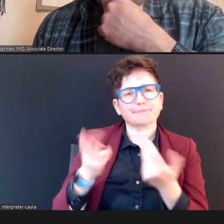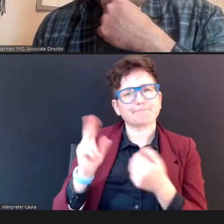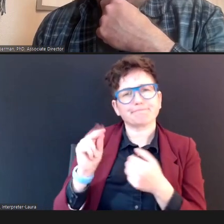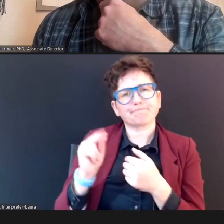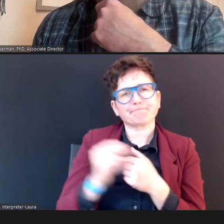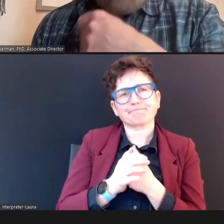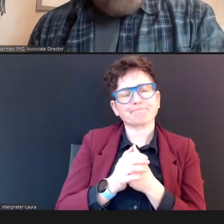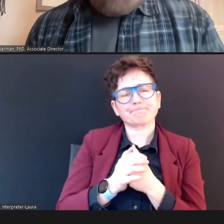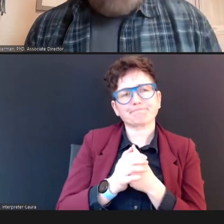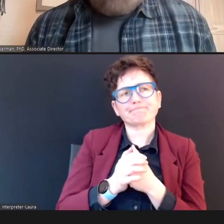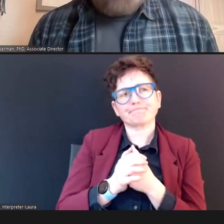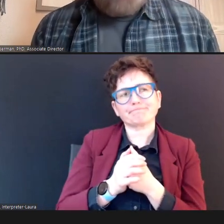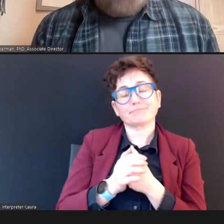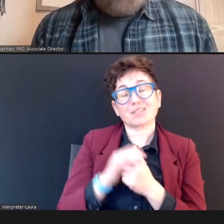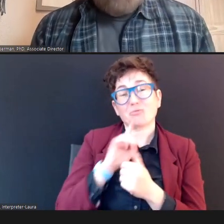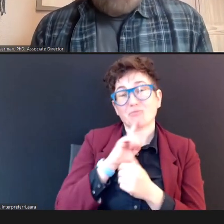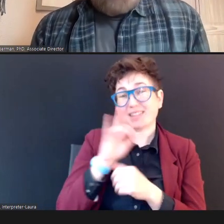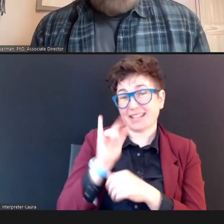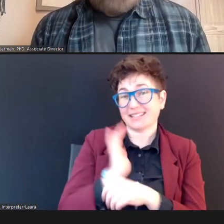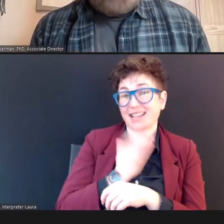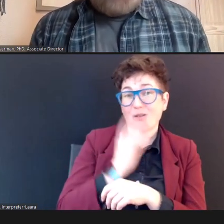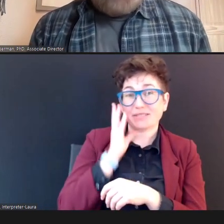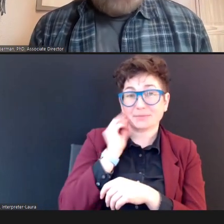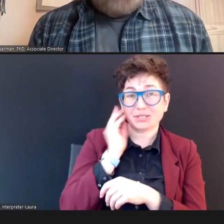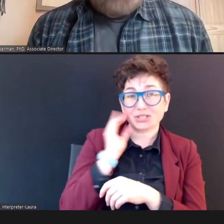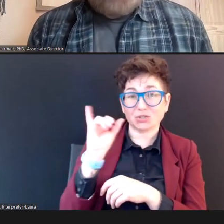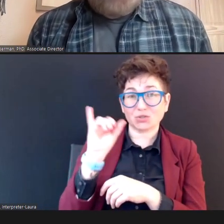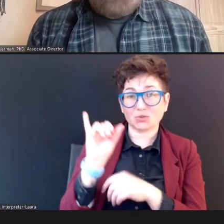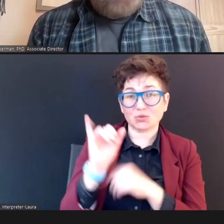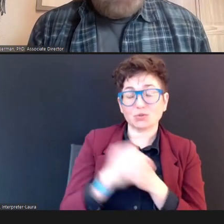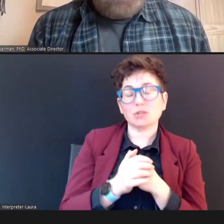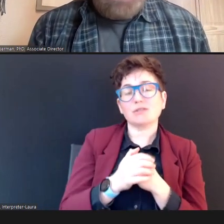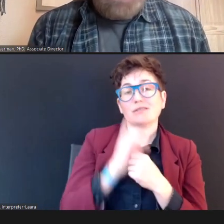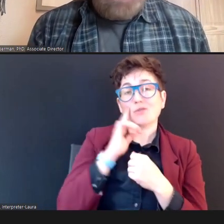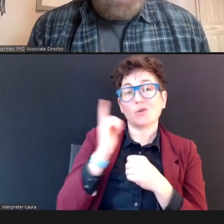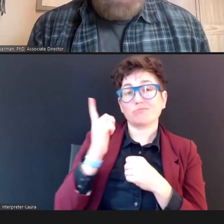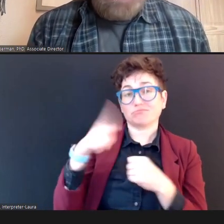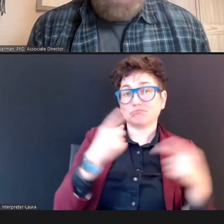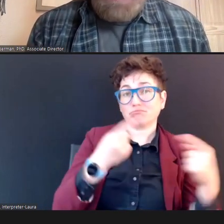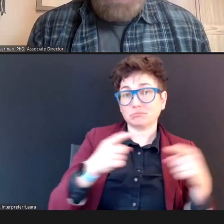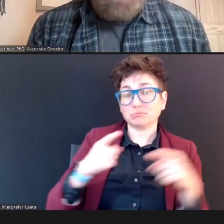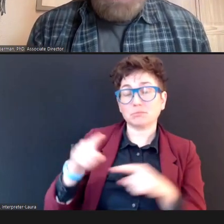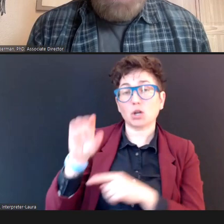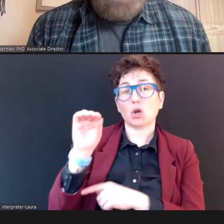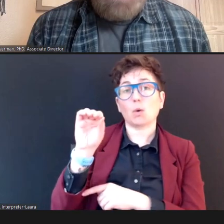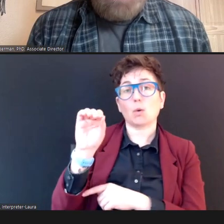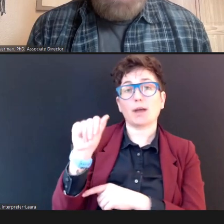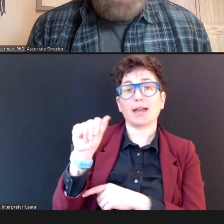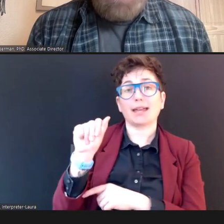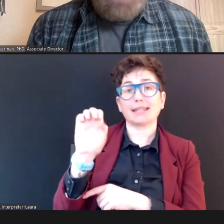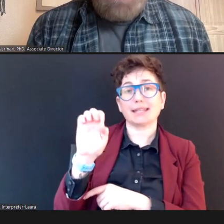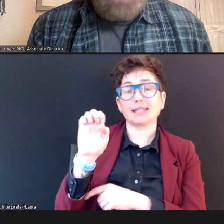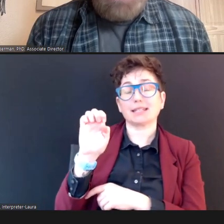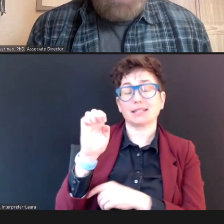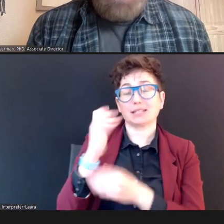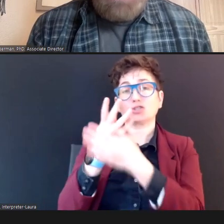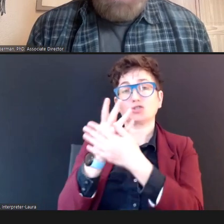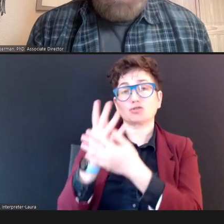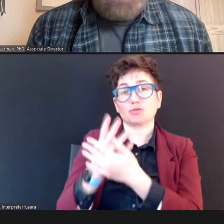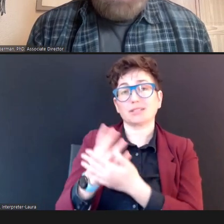So in those instances, then, OAE screenings the preferred method -- for those children.